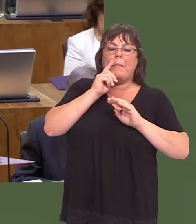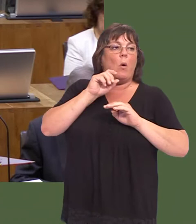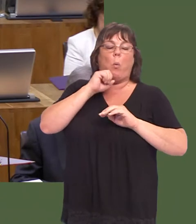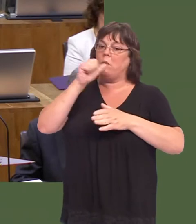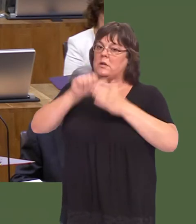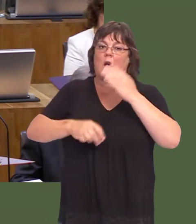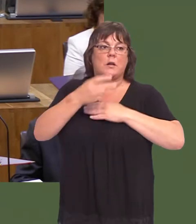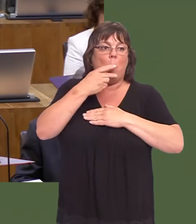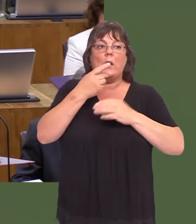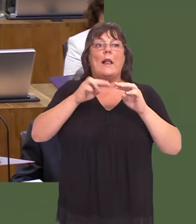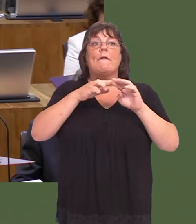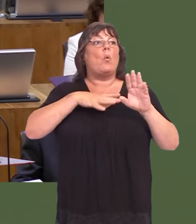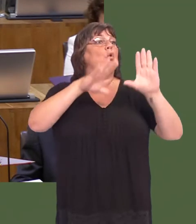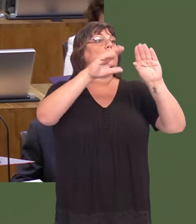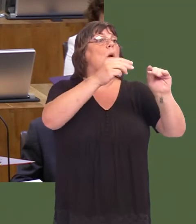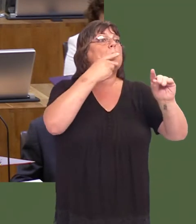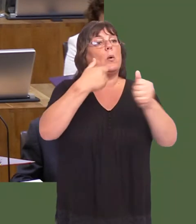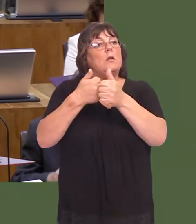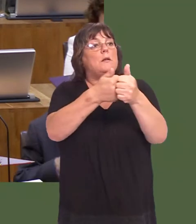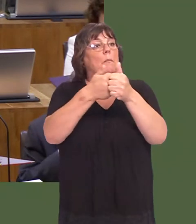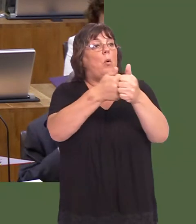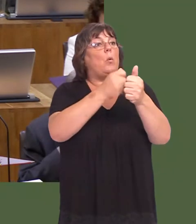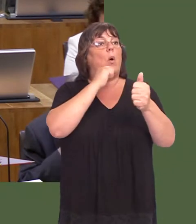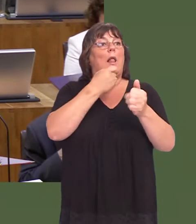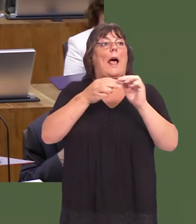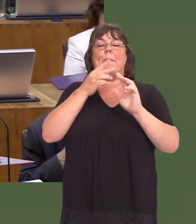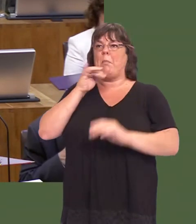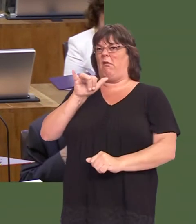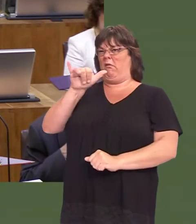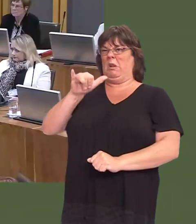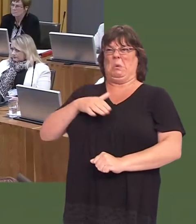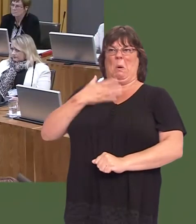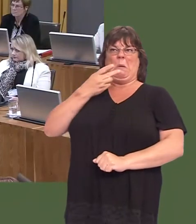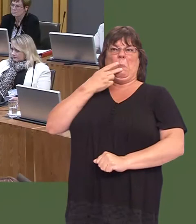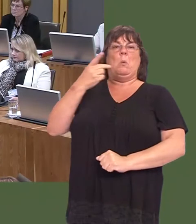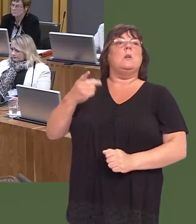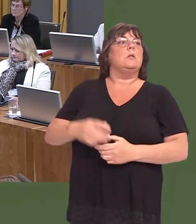cessation support, as well, and, of course, to further denormalise tobacco use.